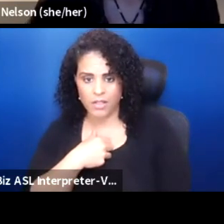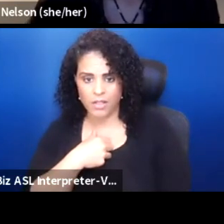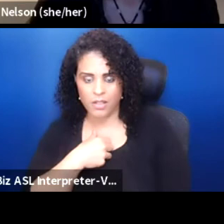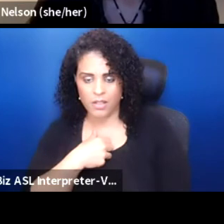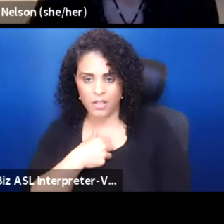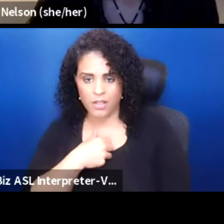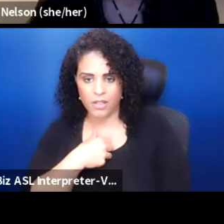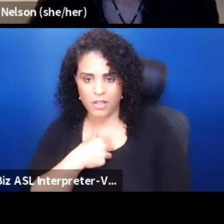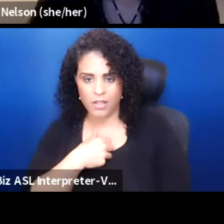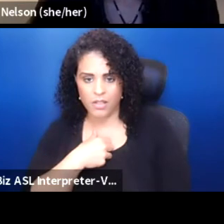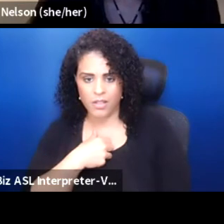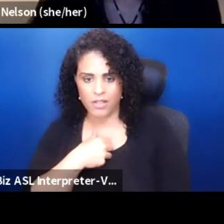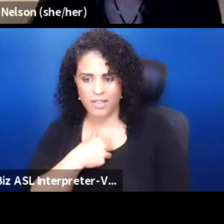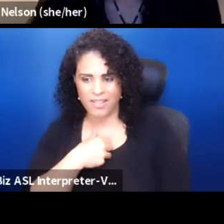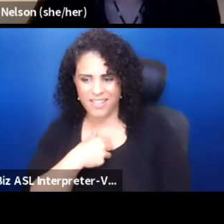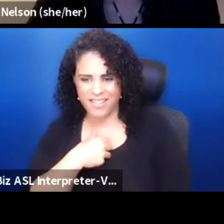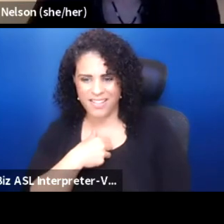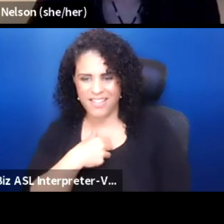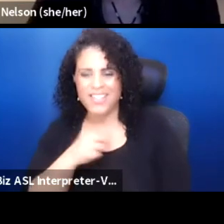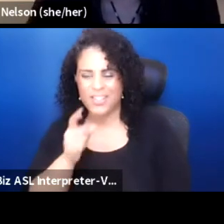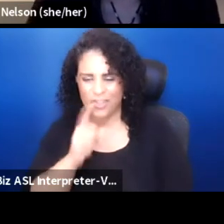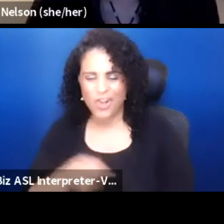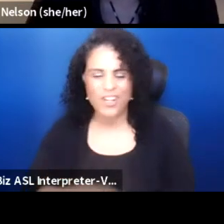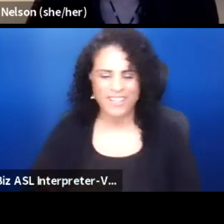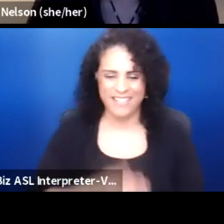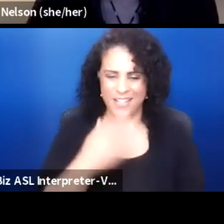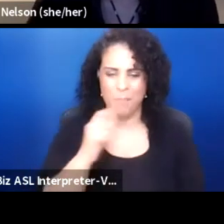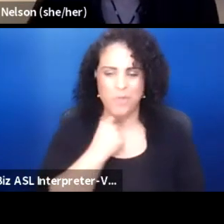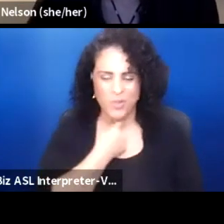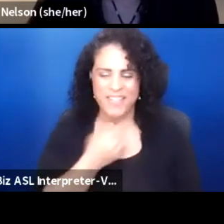Are you muted? Oh, sure. Thank you. That's fine.